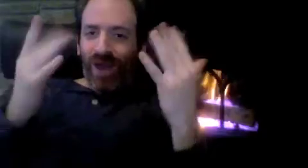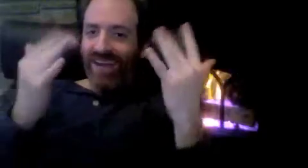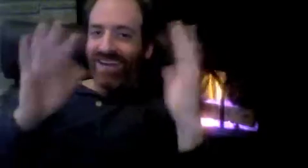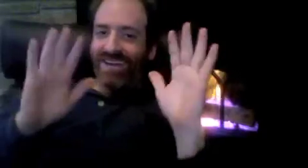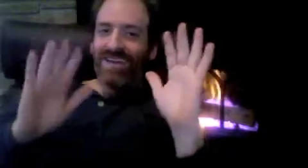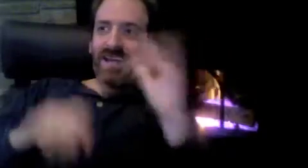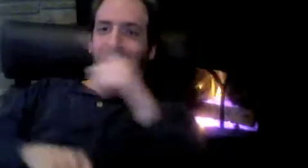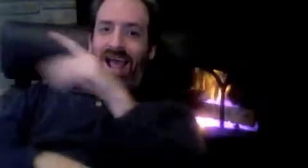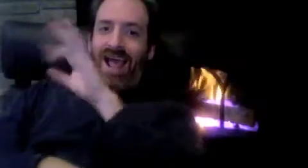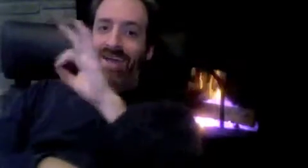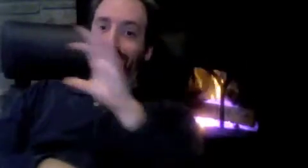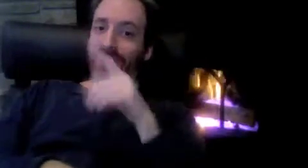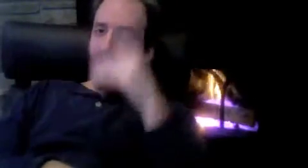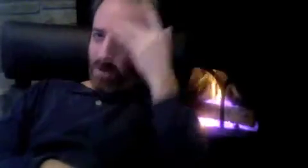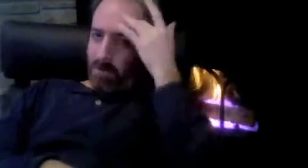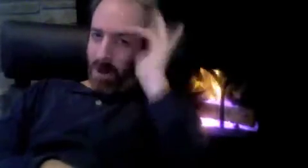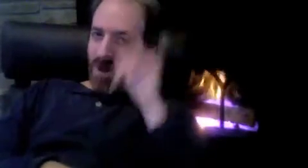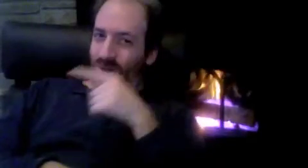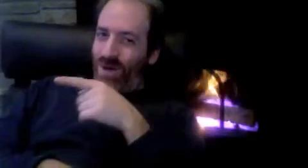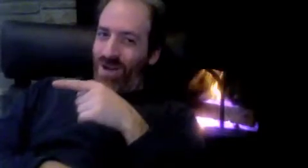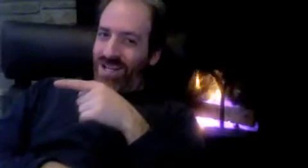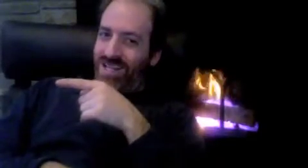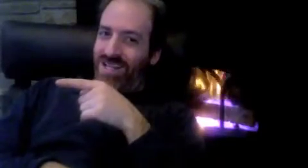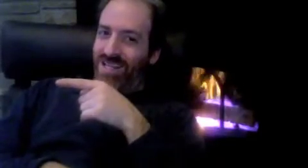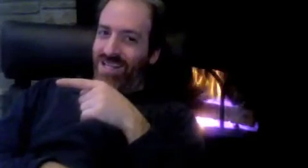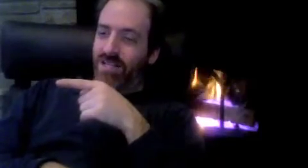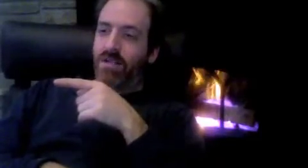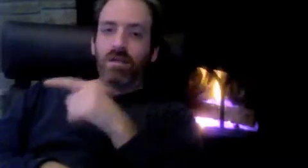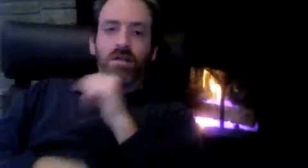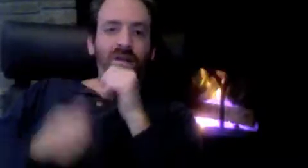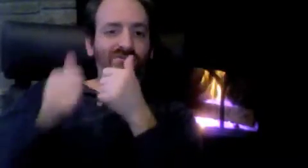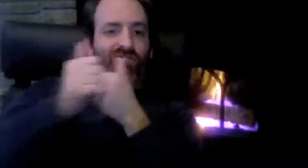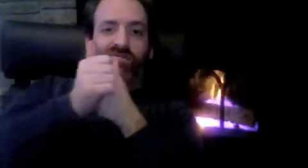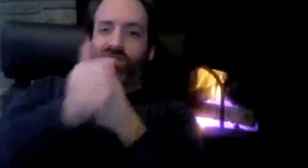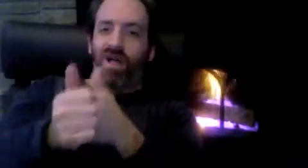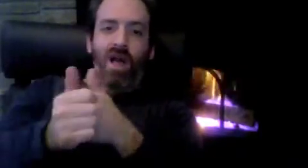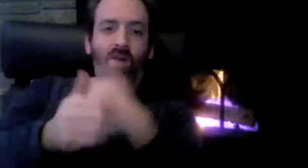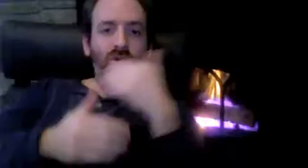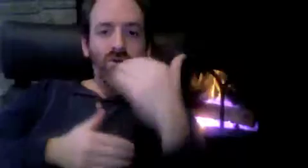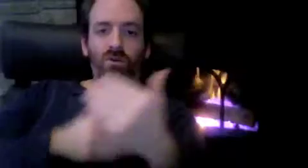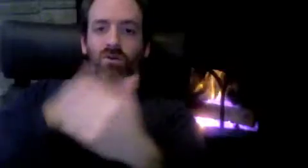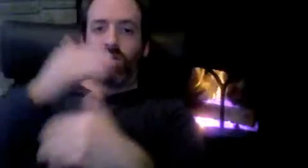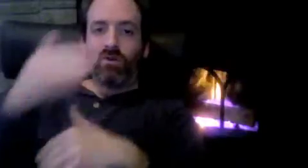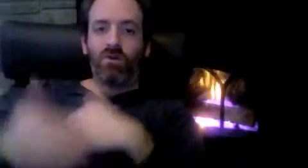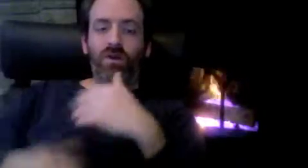Now, wait a minute. People at FCC are really clever when they did announce the FNPRM.